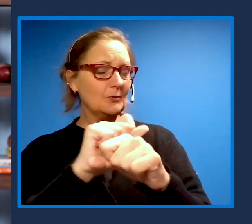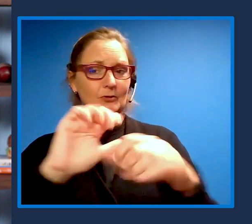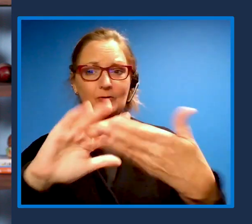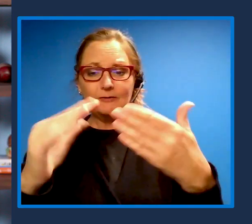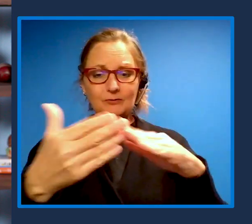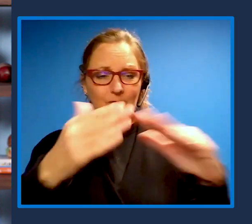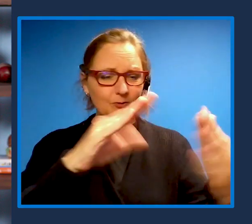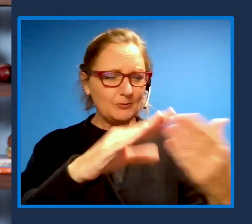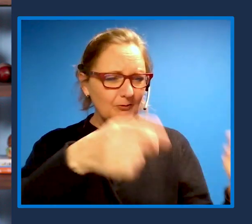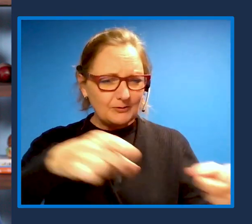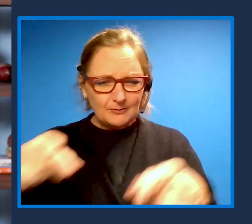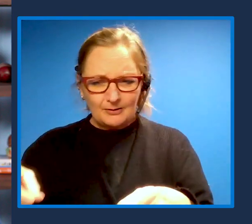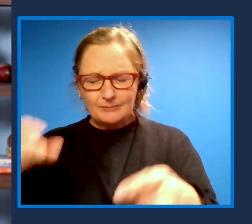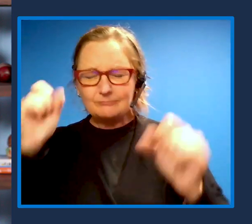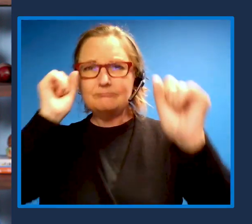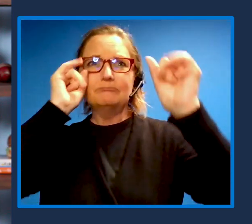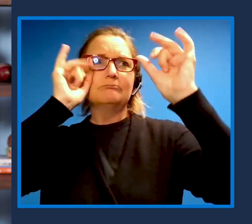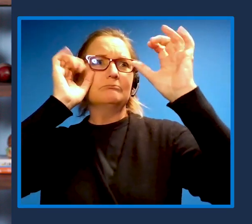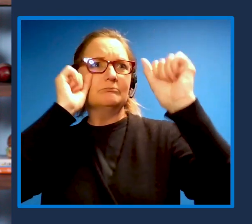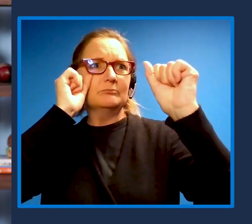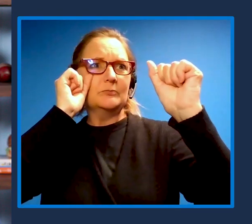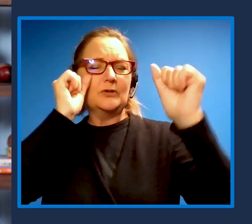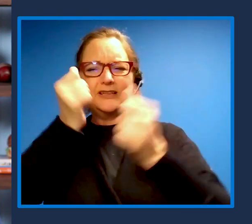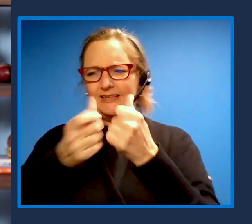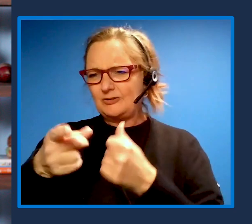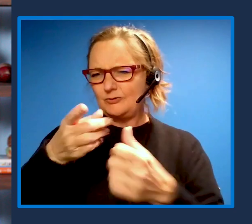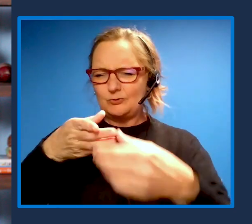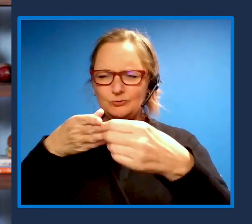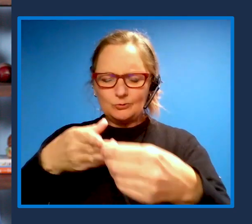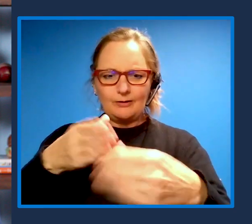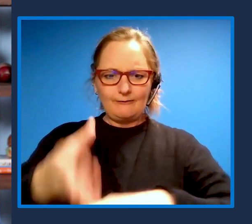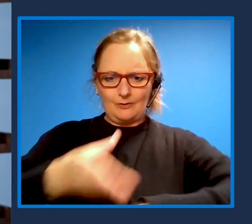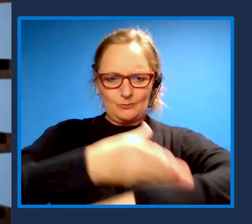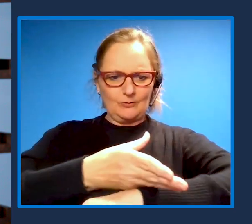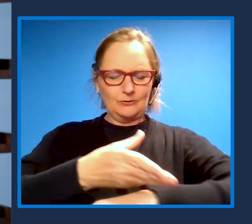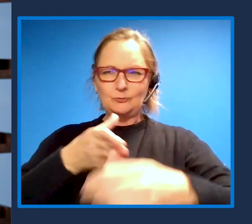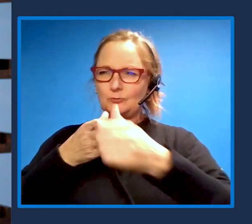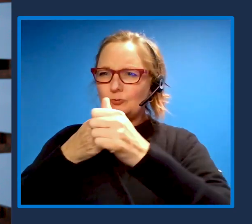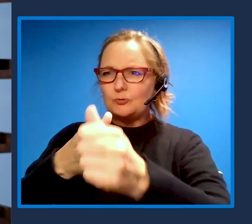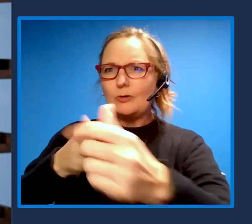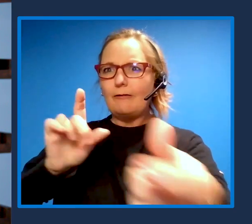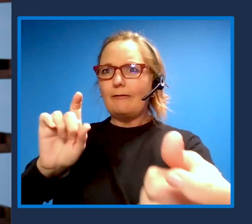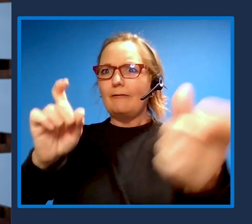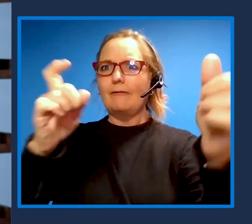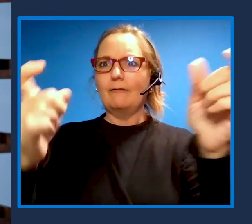Each of you help drive progress, drive that much needed change. And this work's been an inspiration